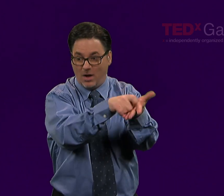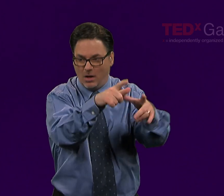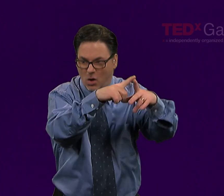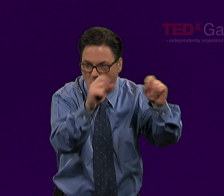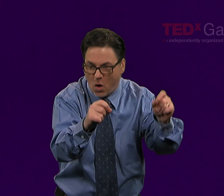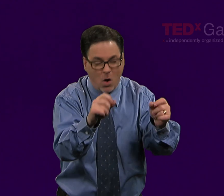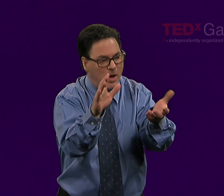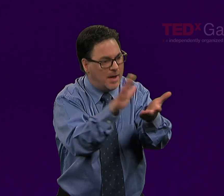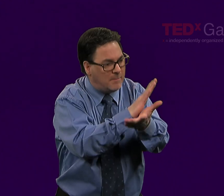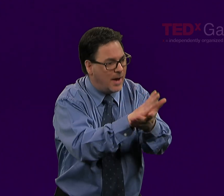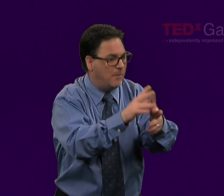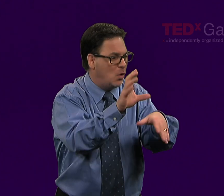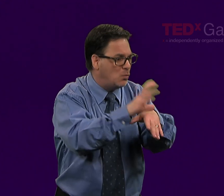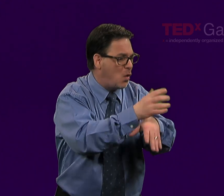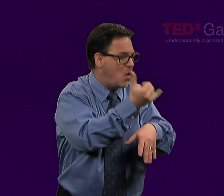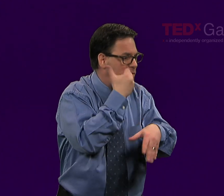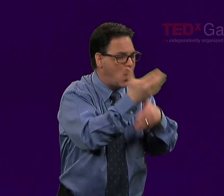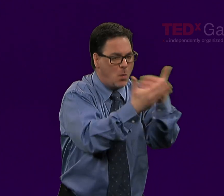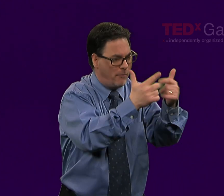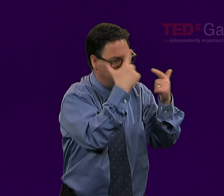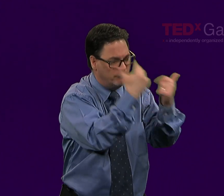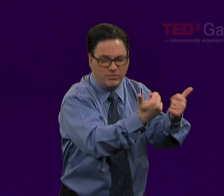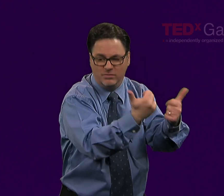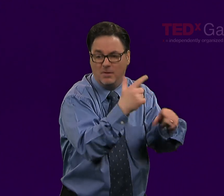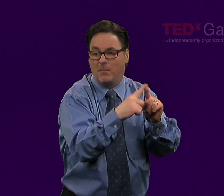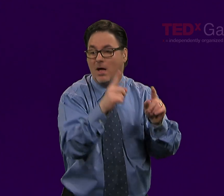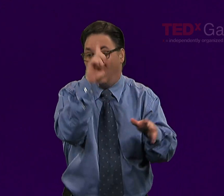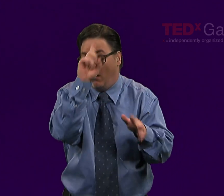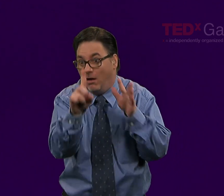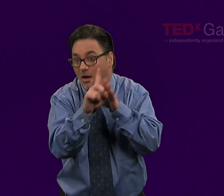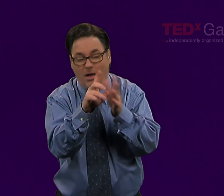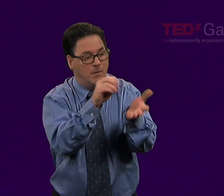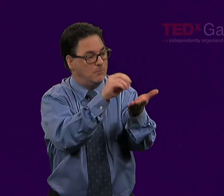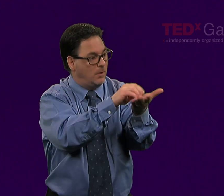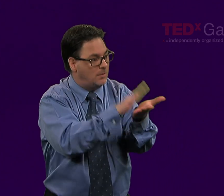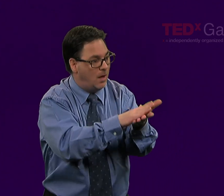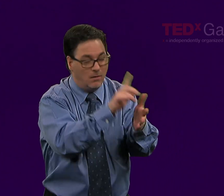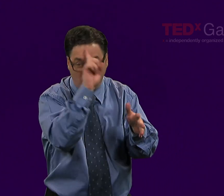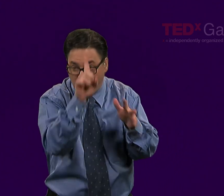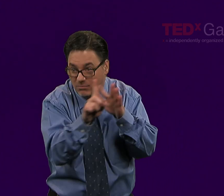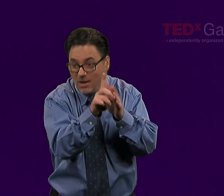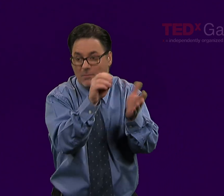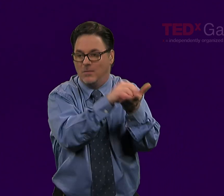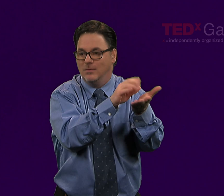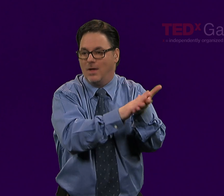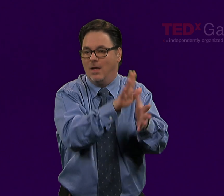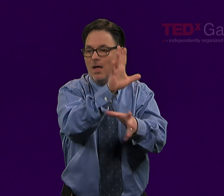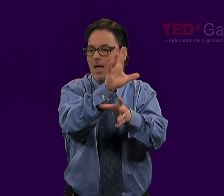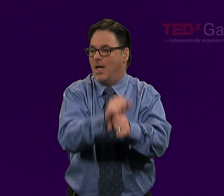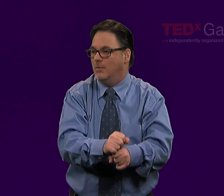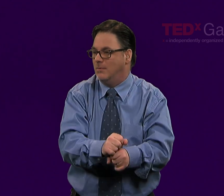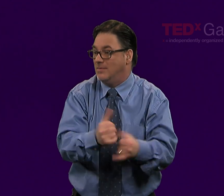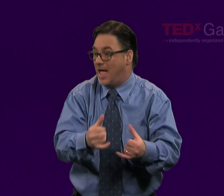talked about the fact we have external means of recording information: writing, we have devices that could record that information